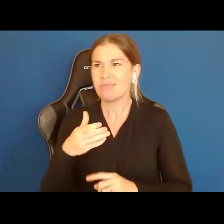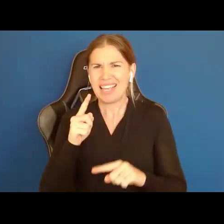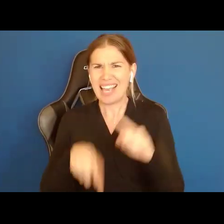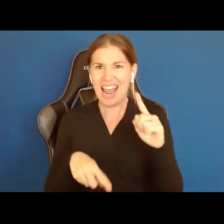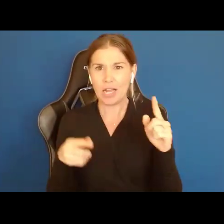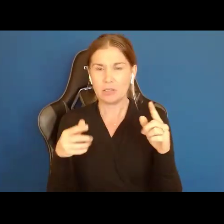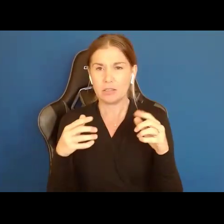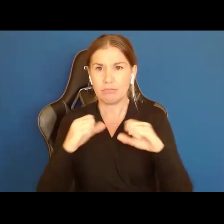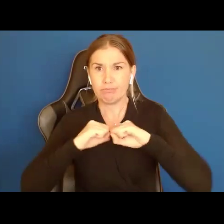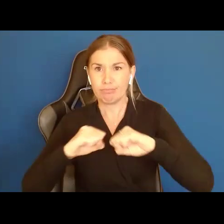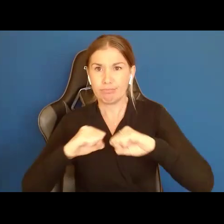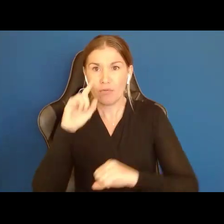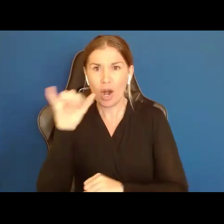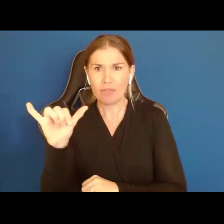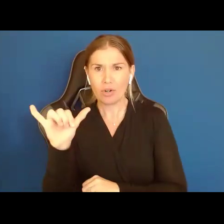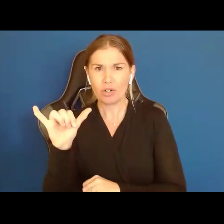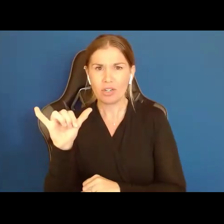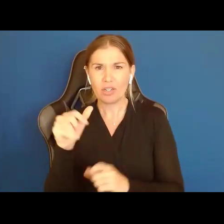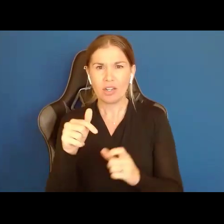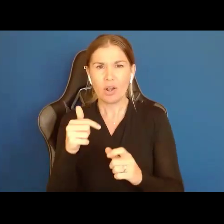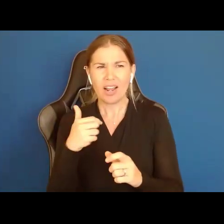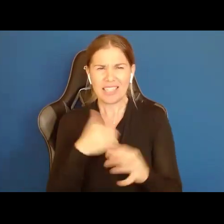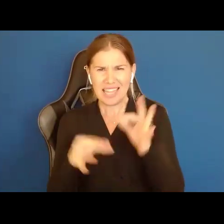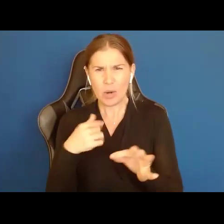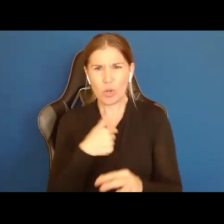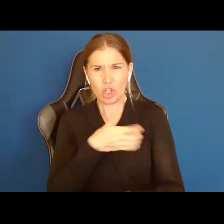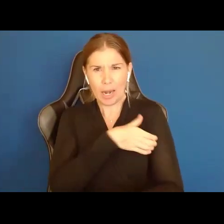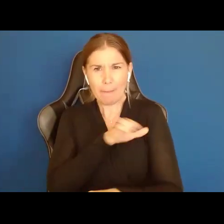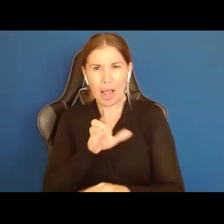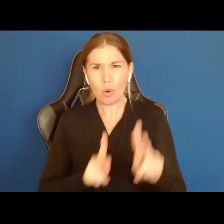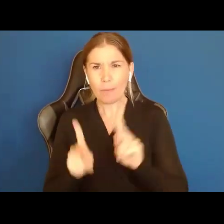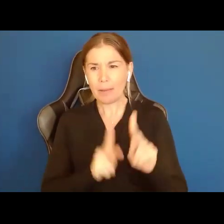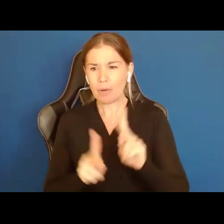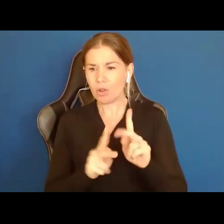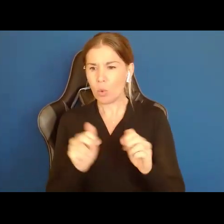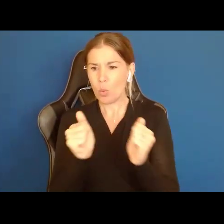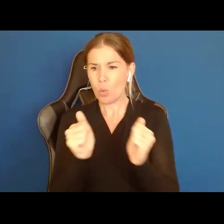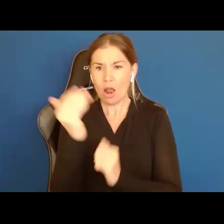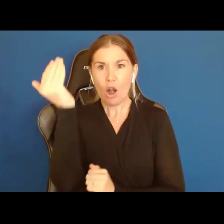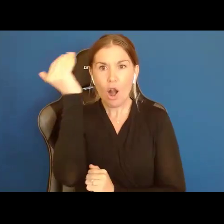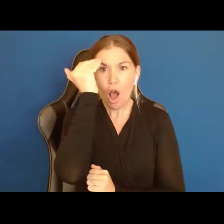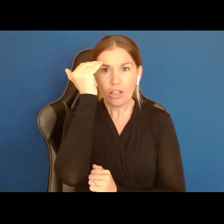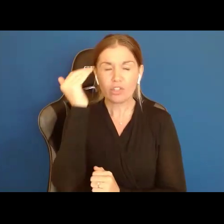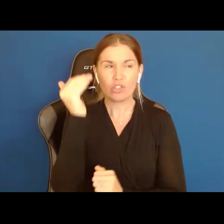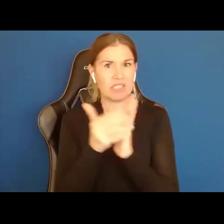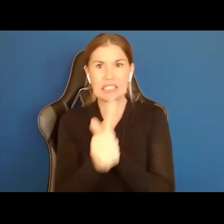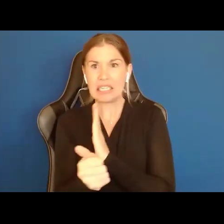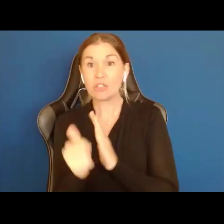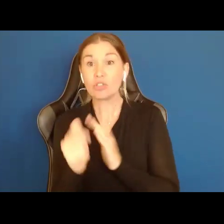shouldn't we be empowering people with the knowledge and skills to be safe as opposed to